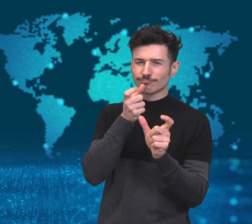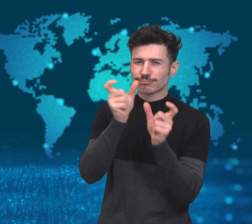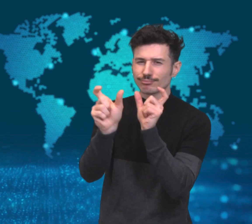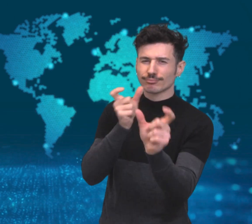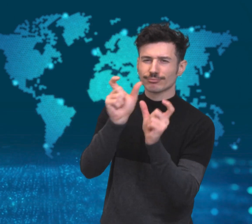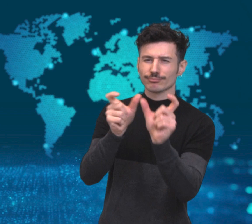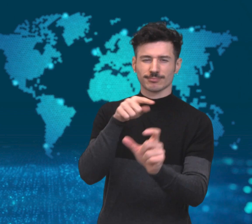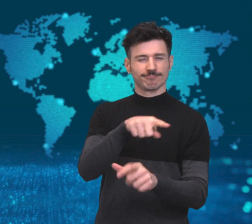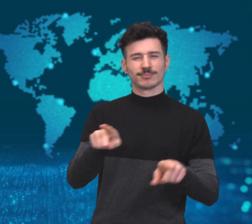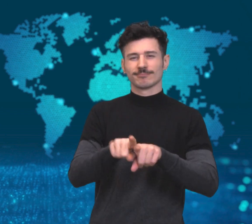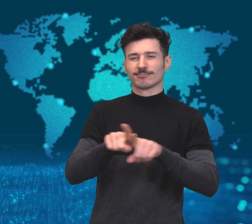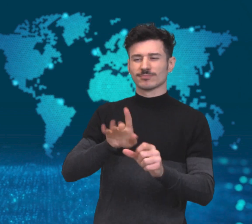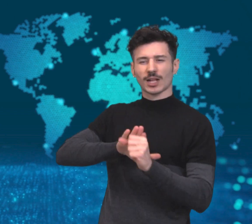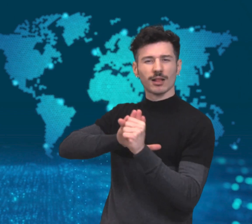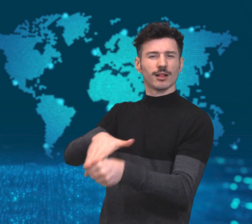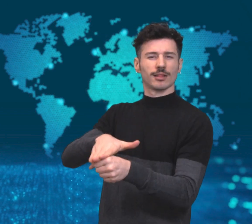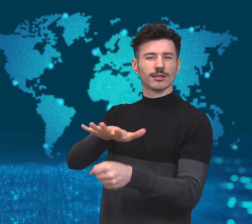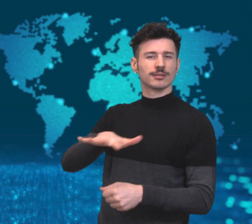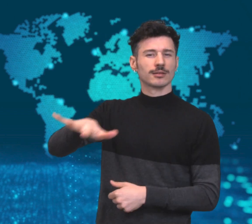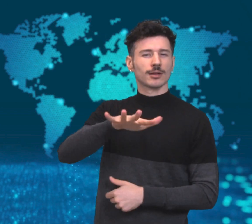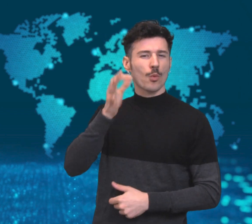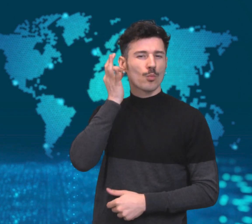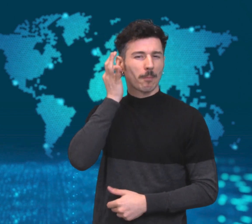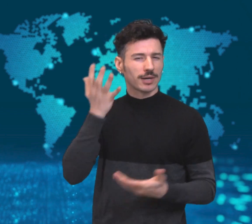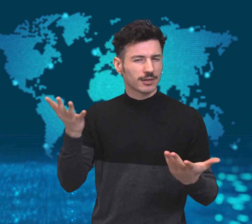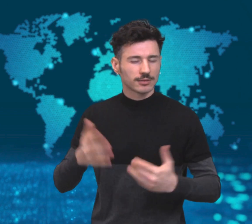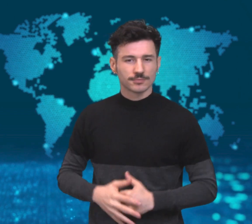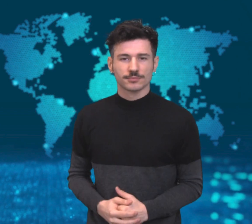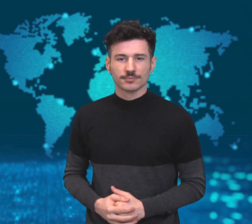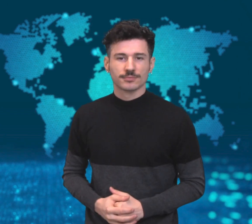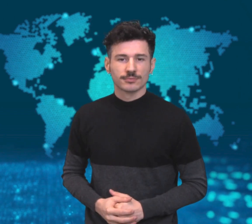based on discriminatory gender stereotypes.